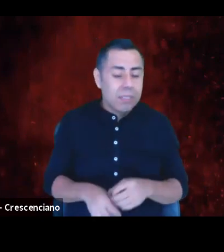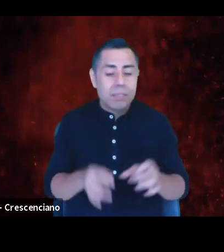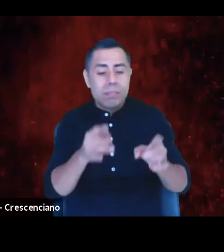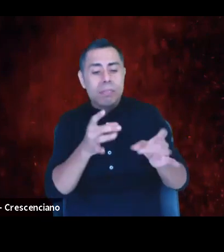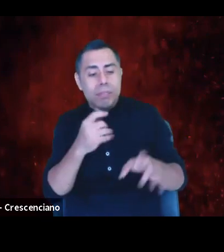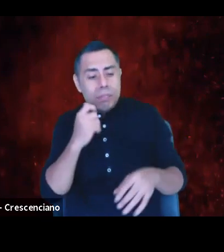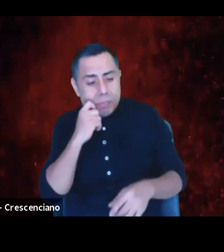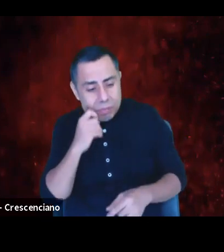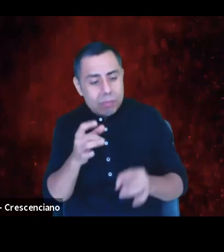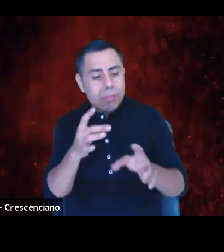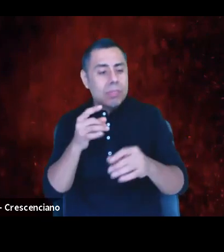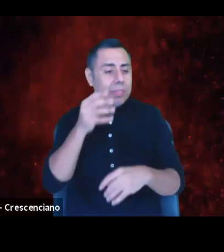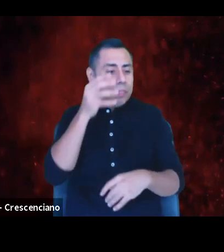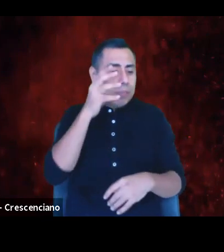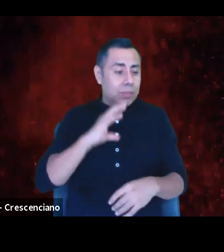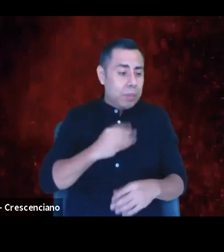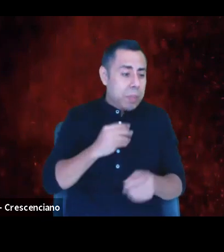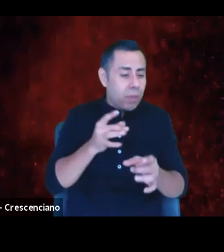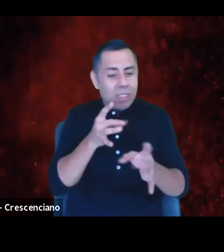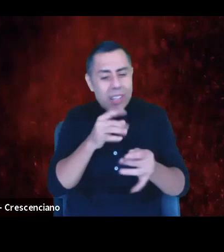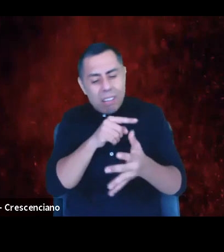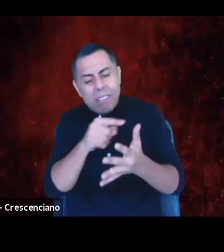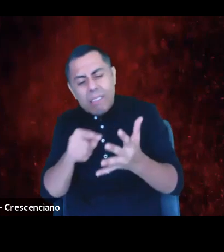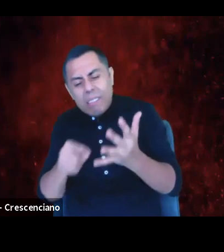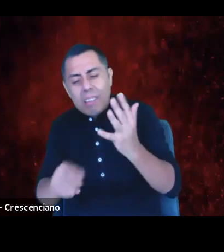will all just manifest in some other heinous way.